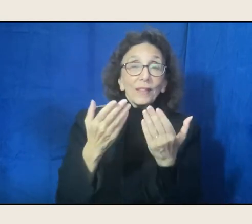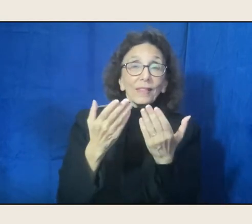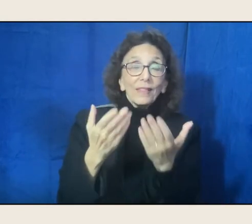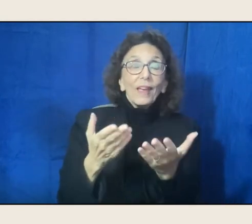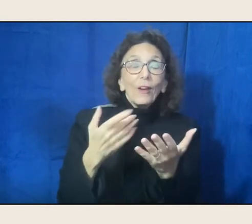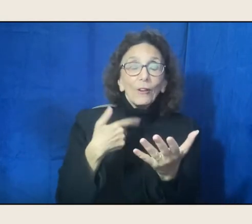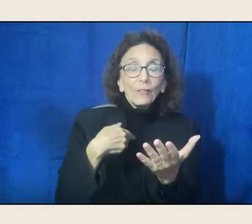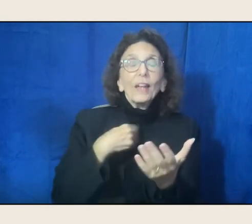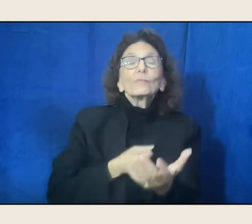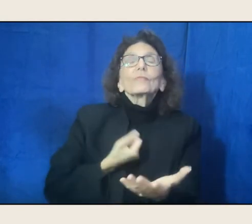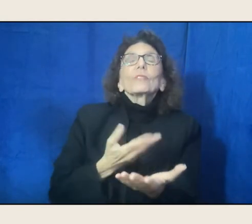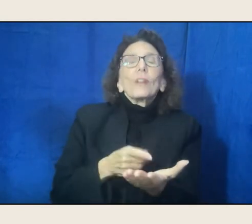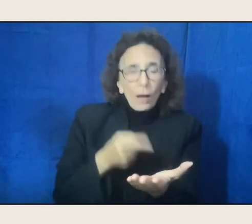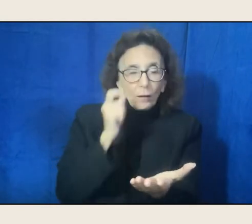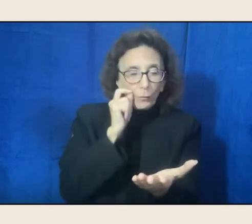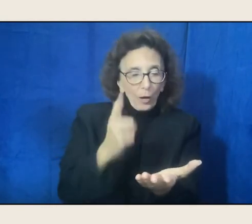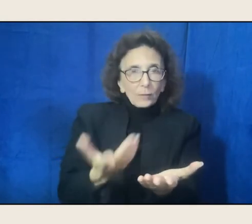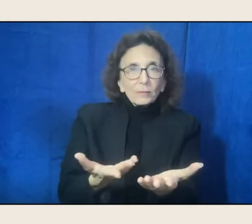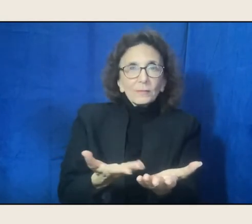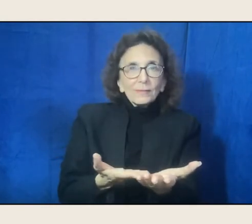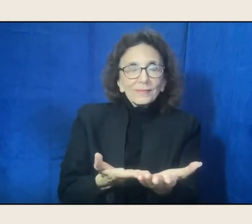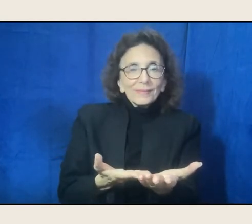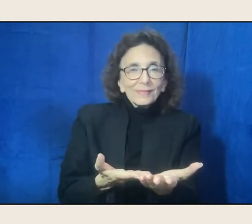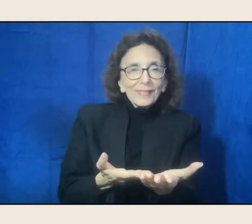in the underneath, of the underneath, of the underneath.